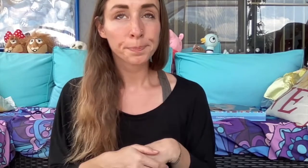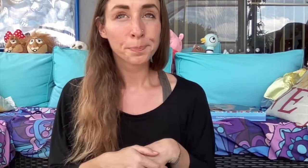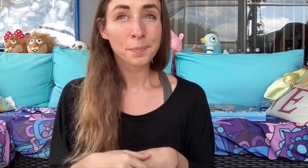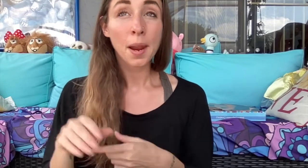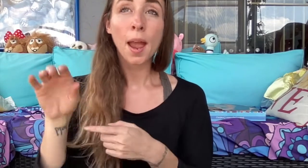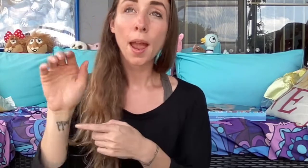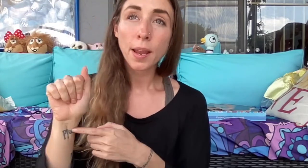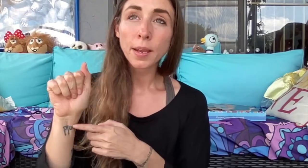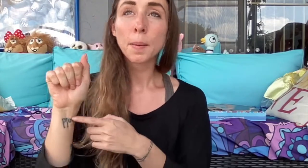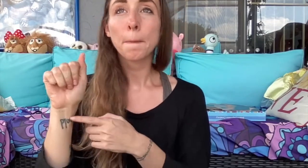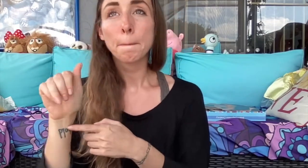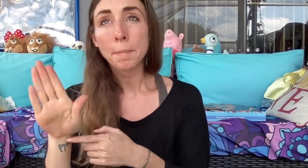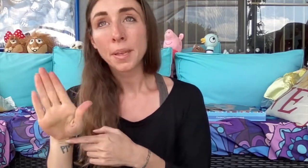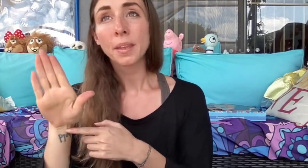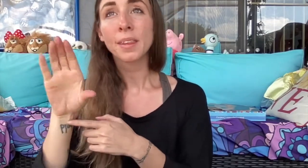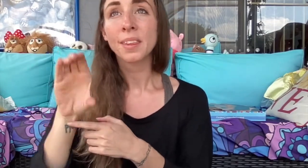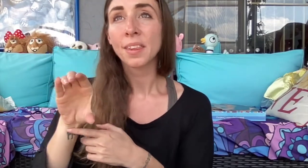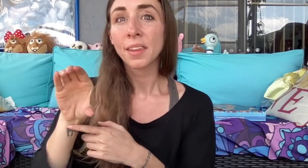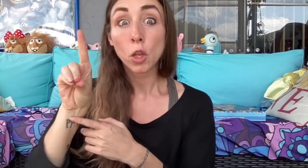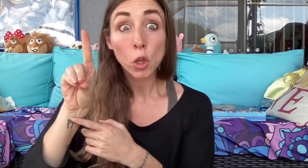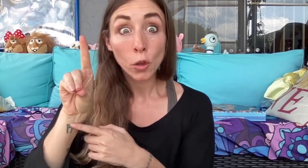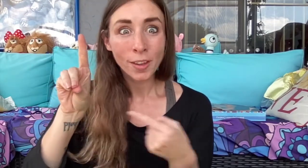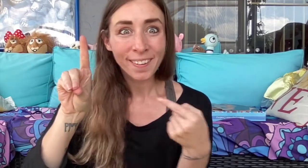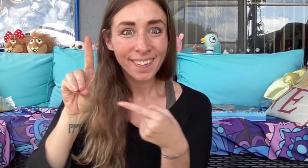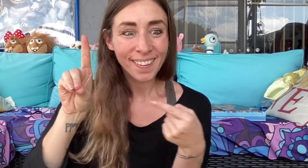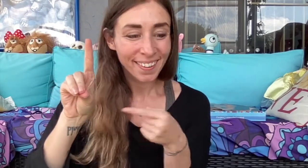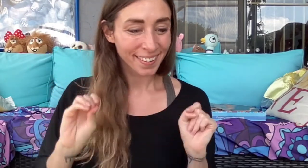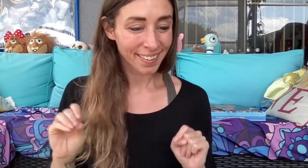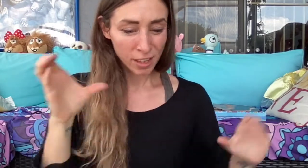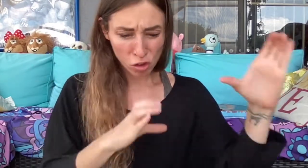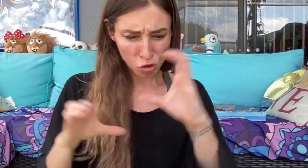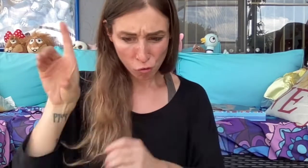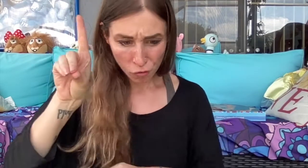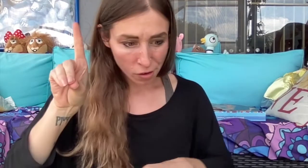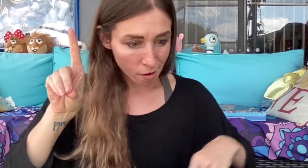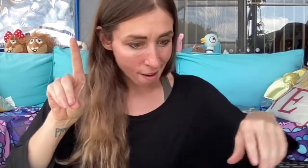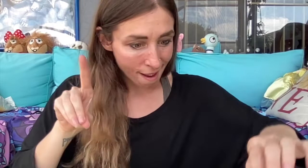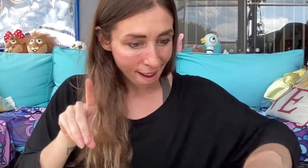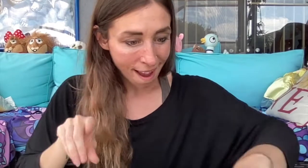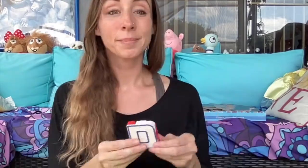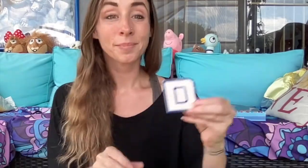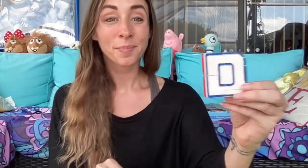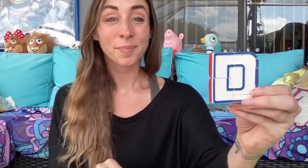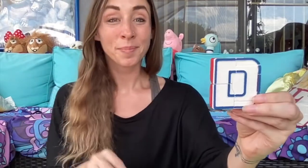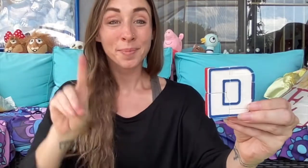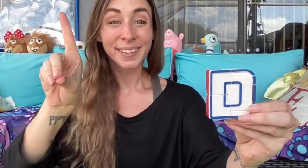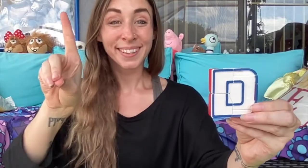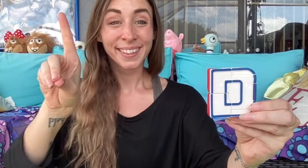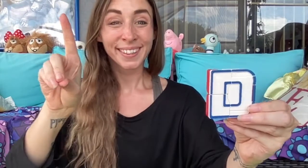All right what comes next... a b c... d let's search for d